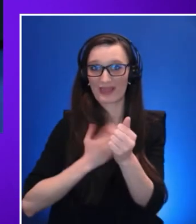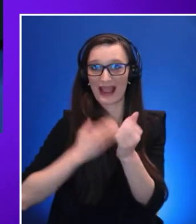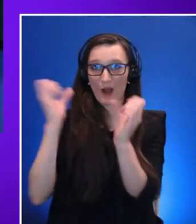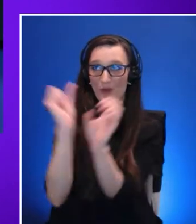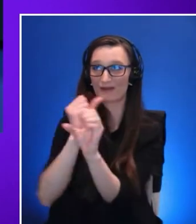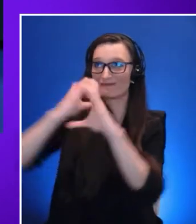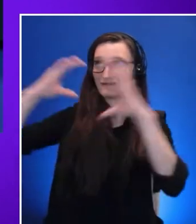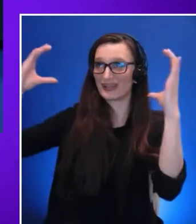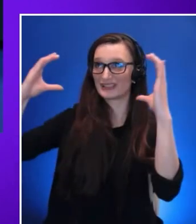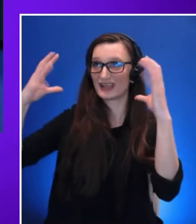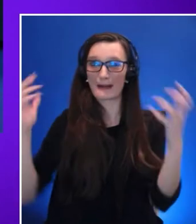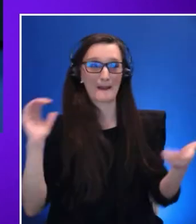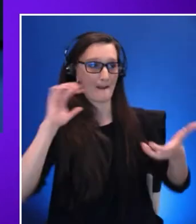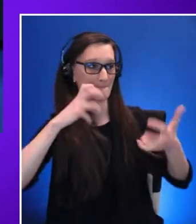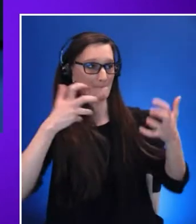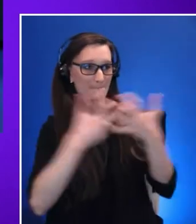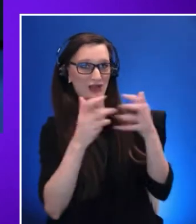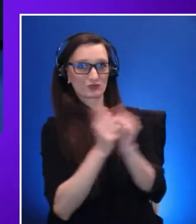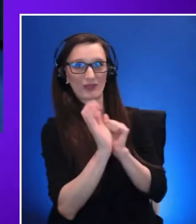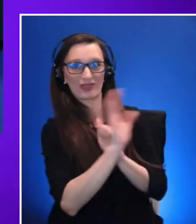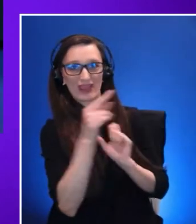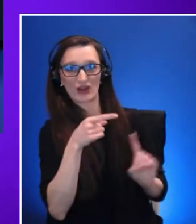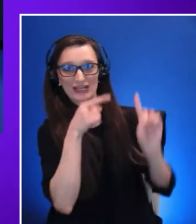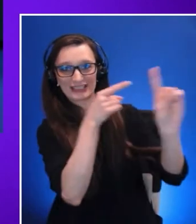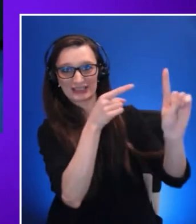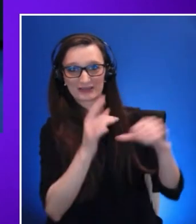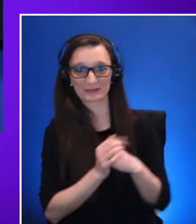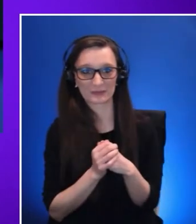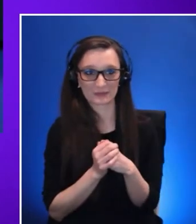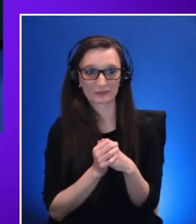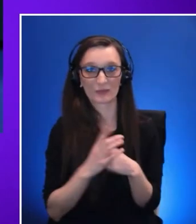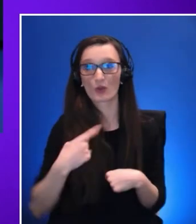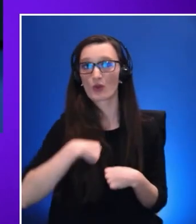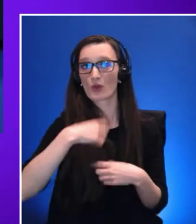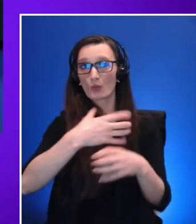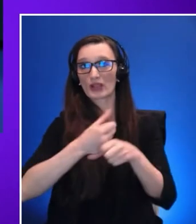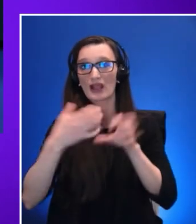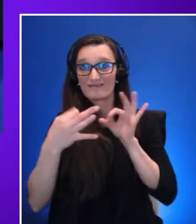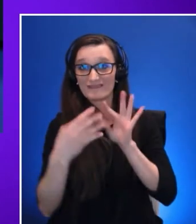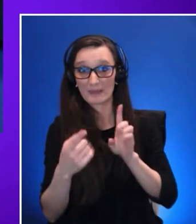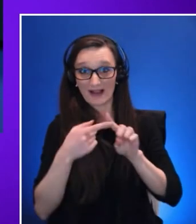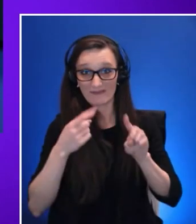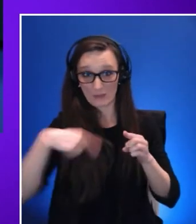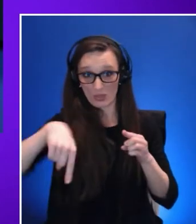We got feedback from those ergs up to date and this is what we are right now processing